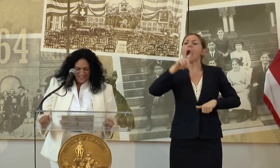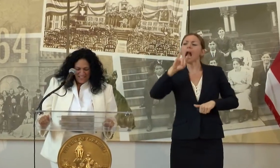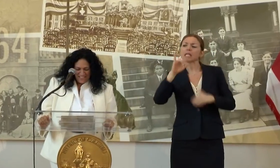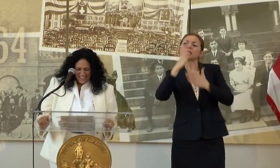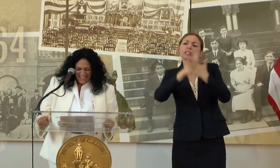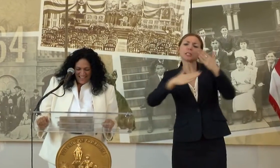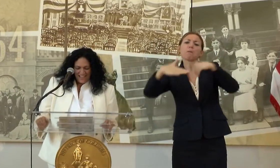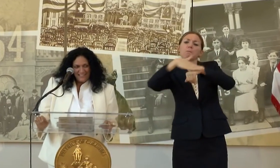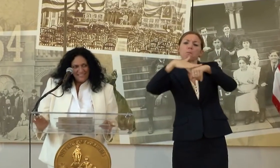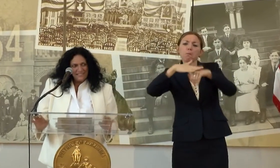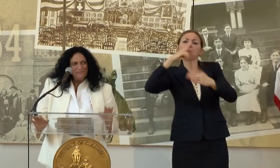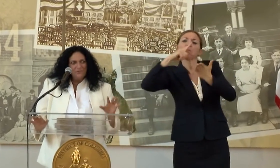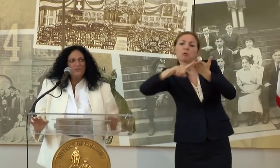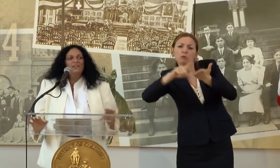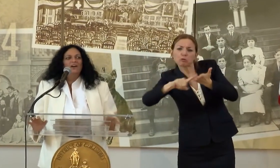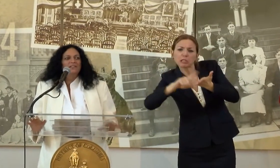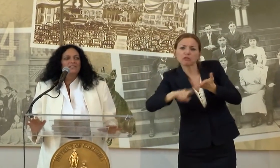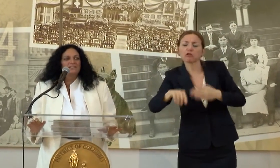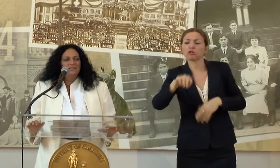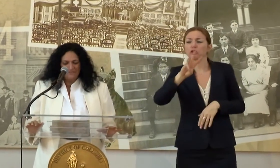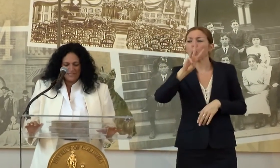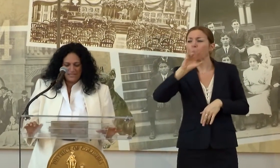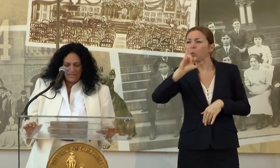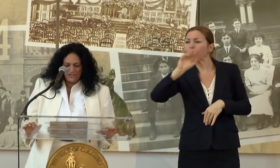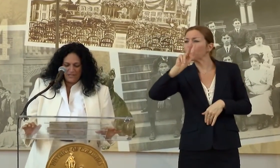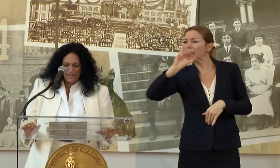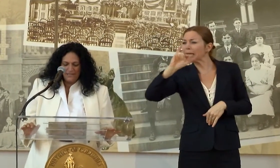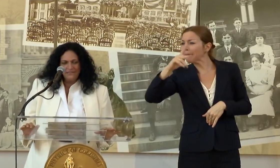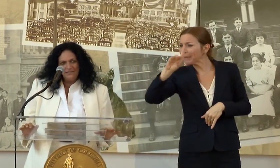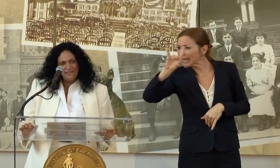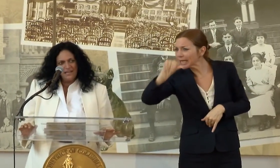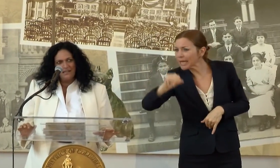I DID SOME REAL HONEST INVESTIGATION AND IT DIDN'T TAKE